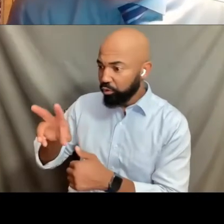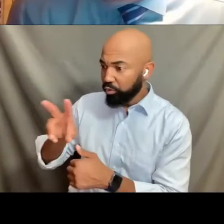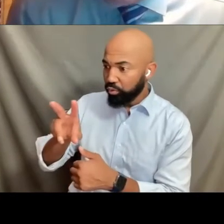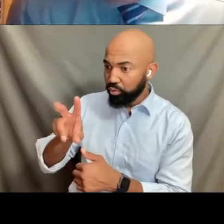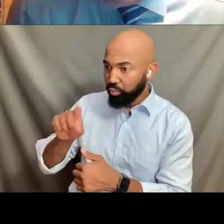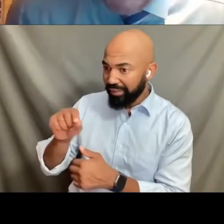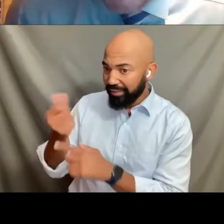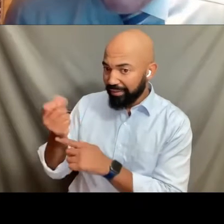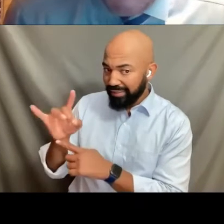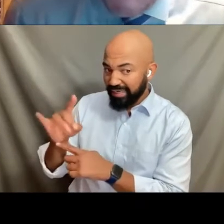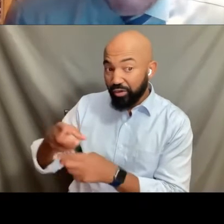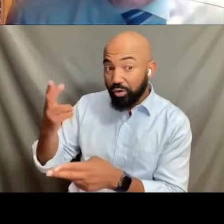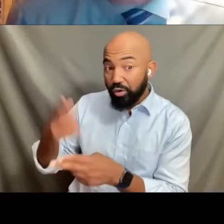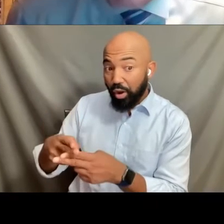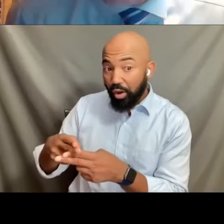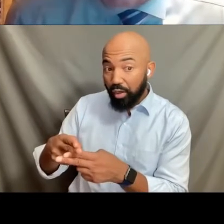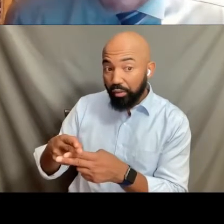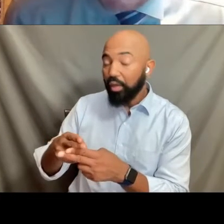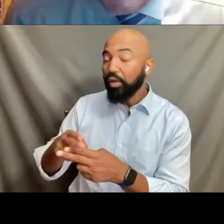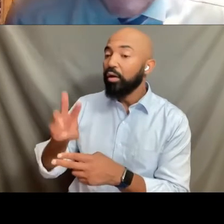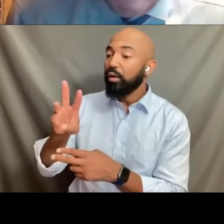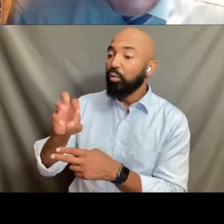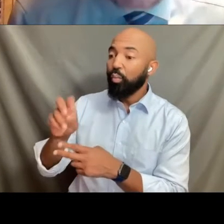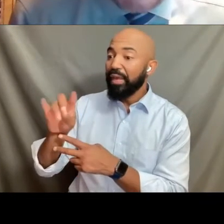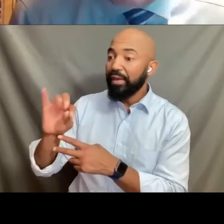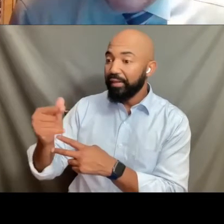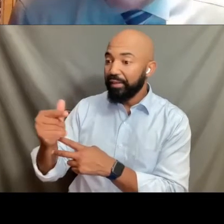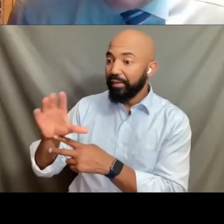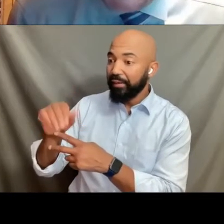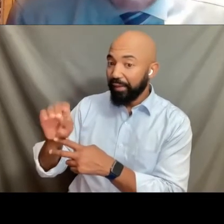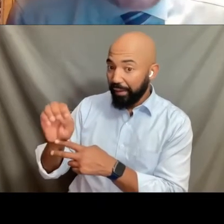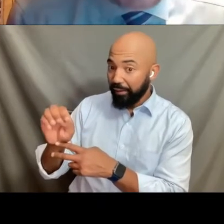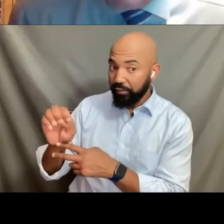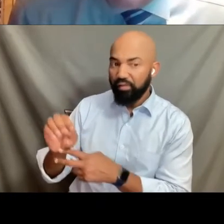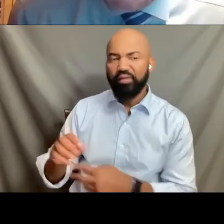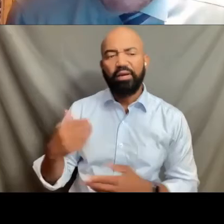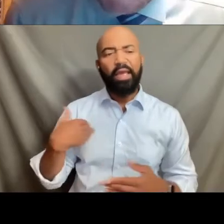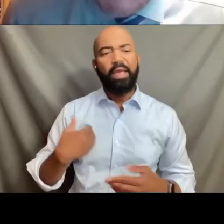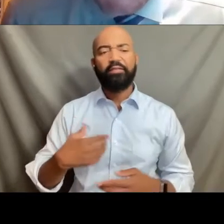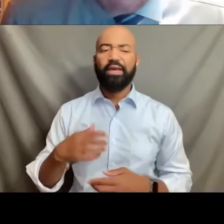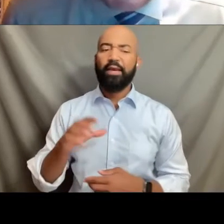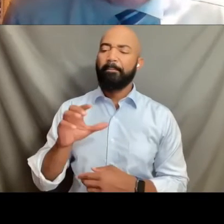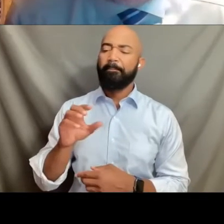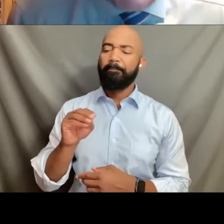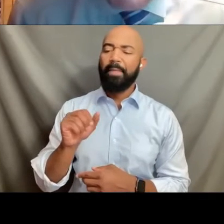It's called the wedding cake, actually masterpiece cake creators, if you will.